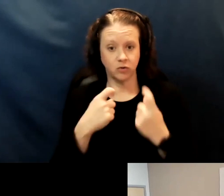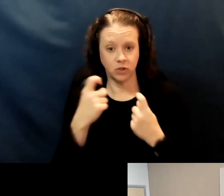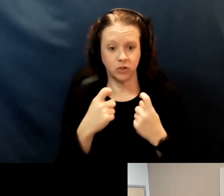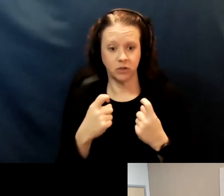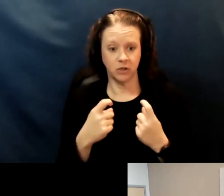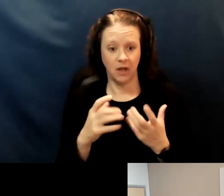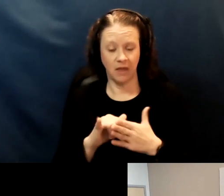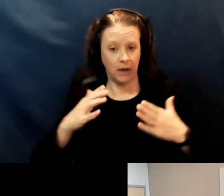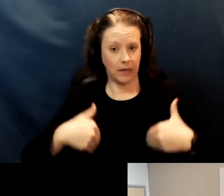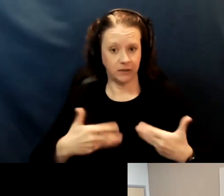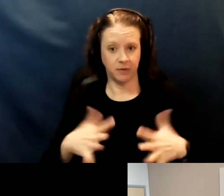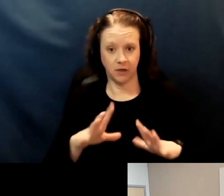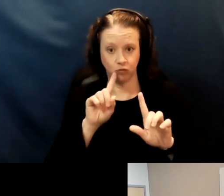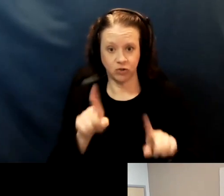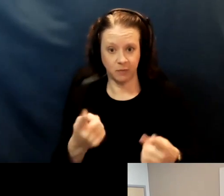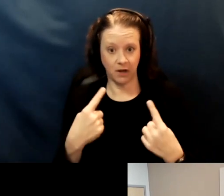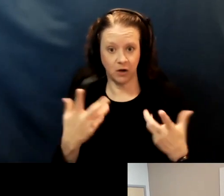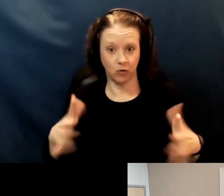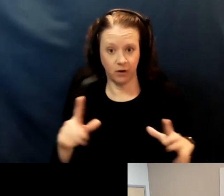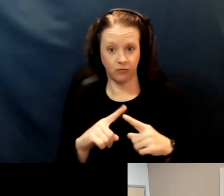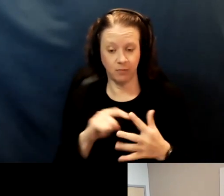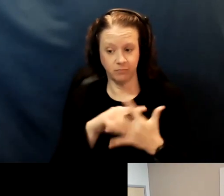that hasn't been responded to from the ones we sent in,